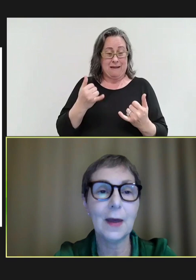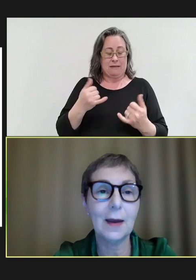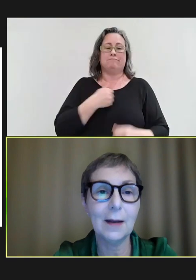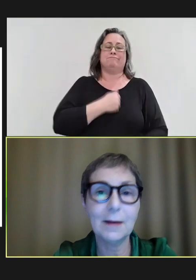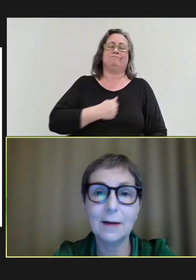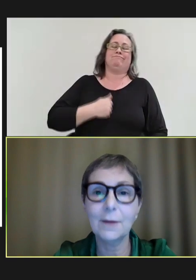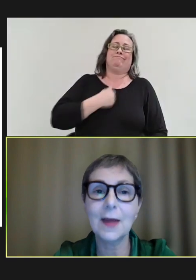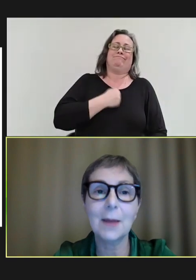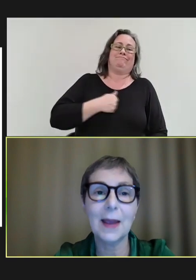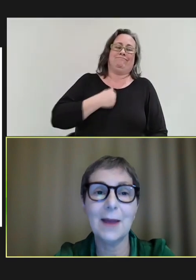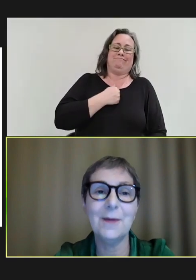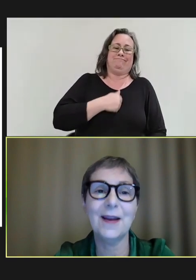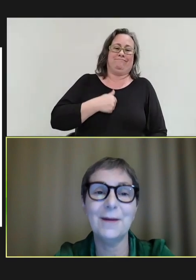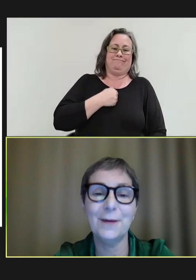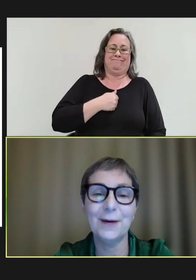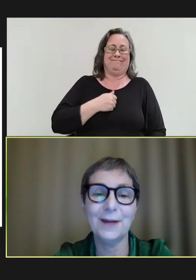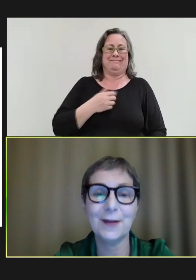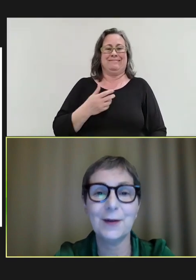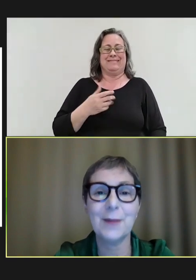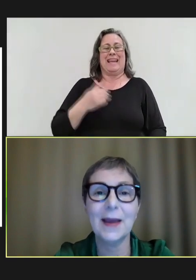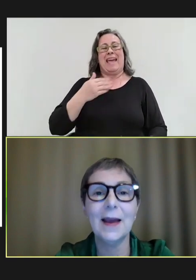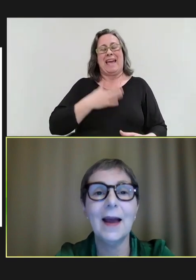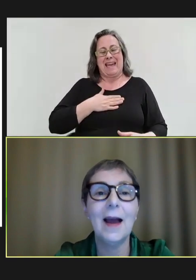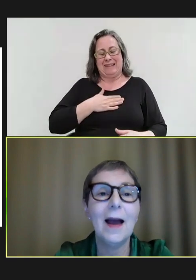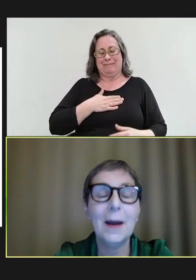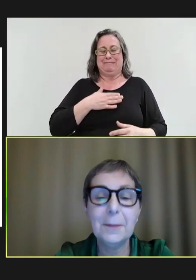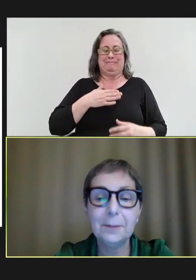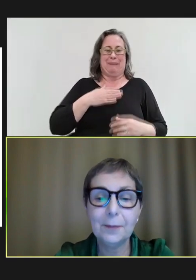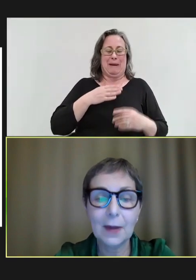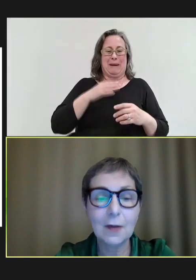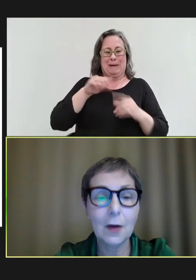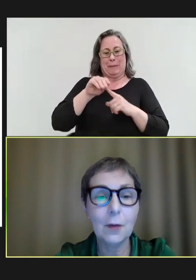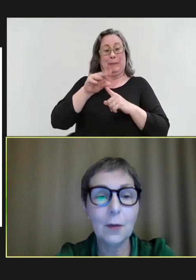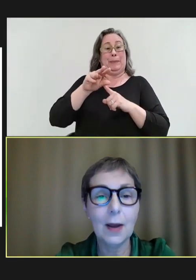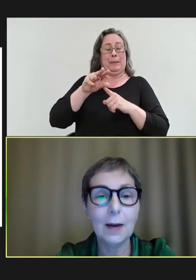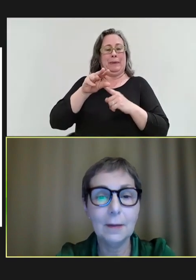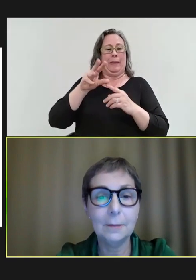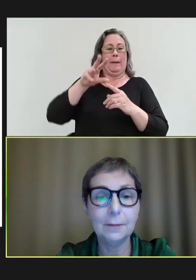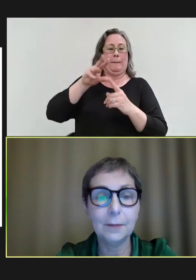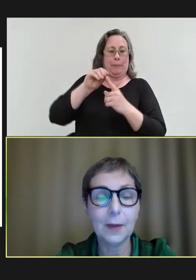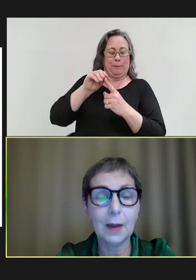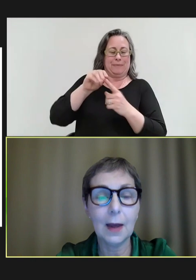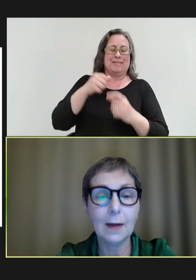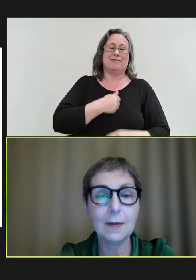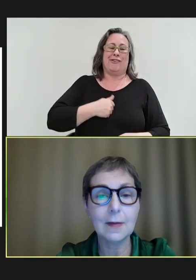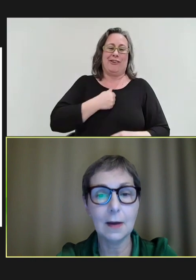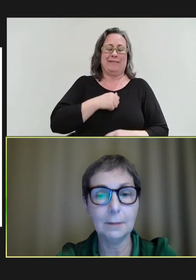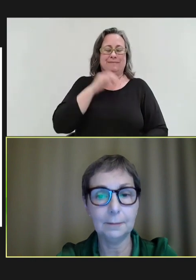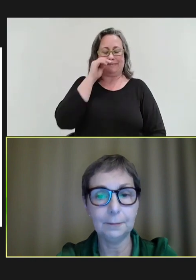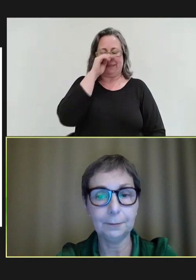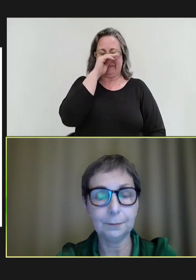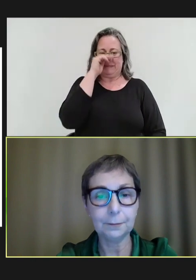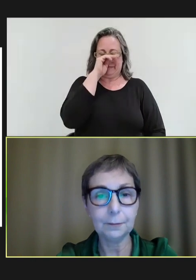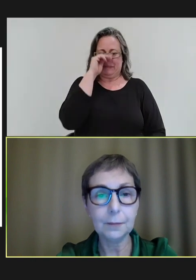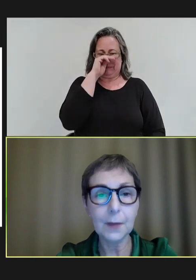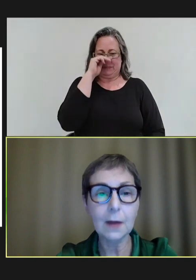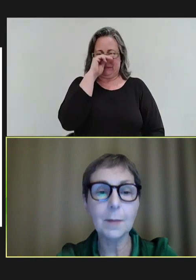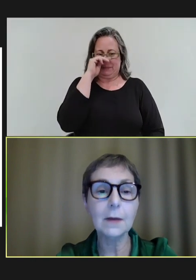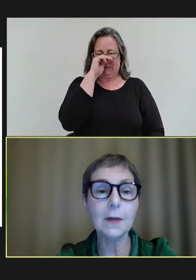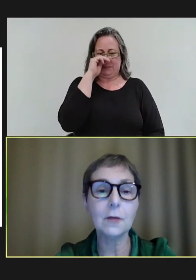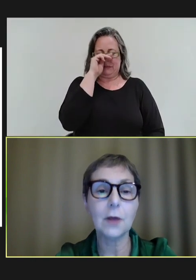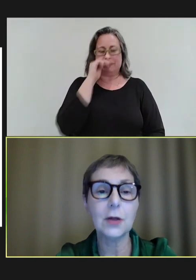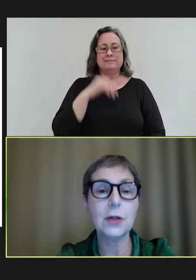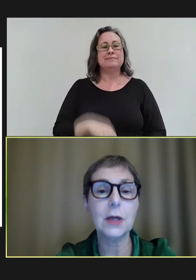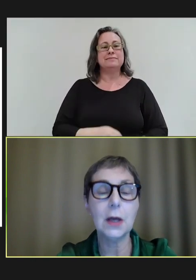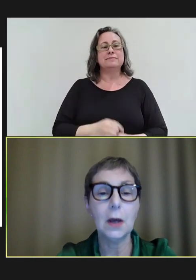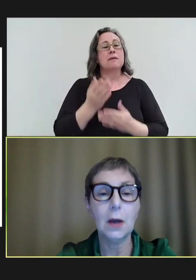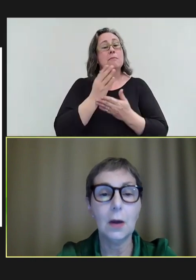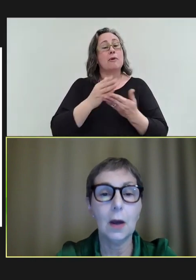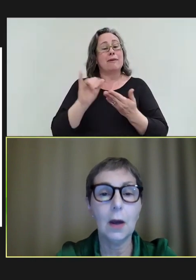that. I obviously had my camera cover on. Excuse me. So, as part of that strategy,